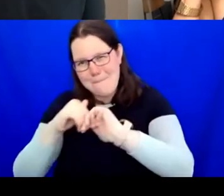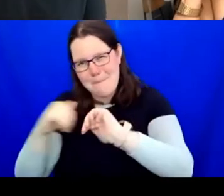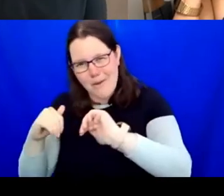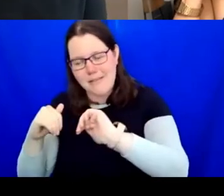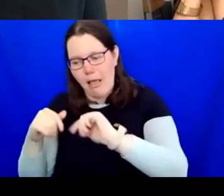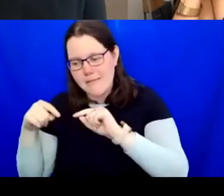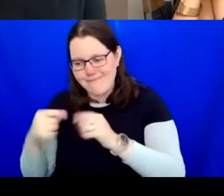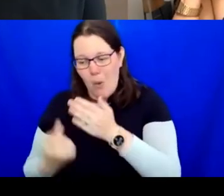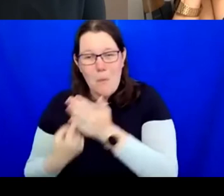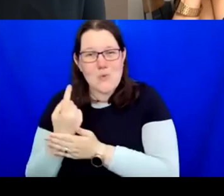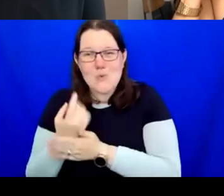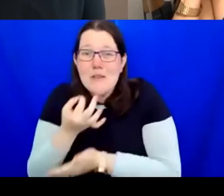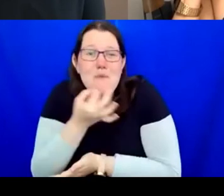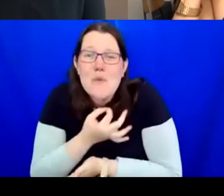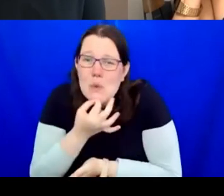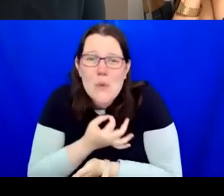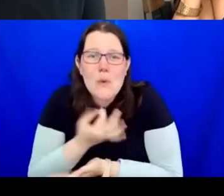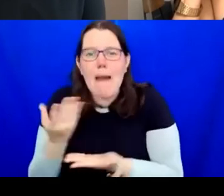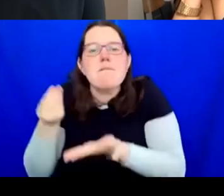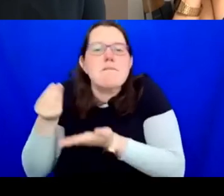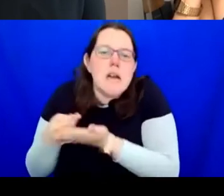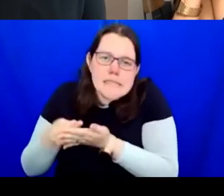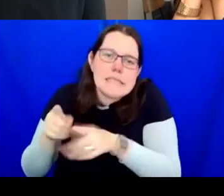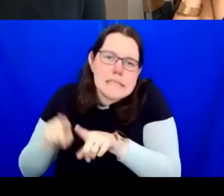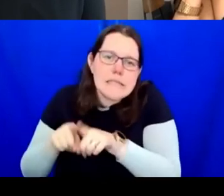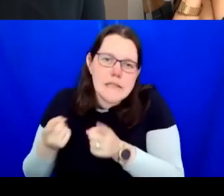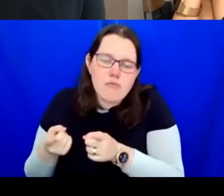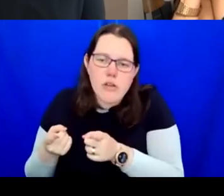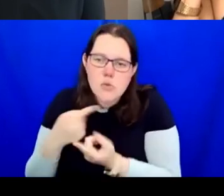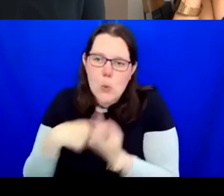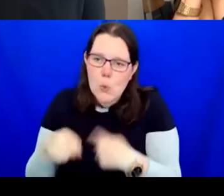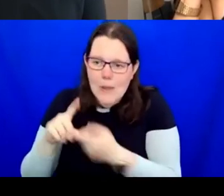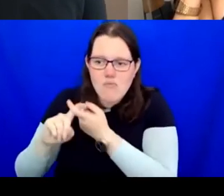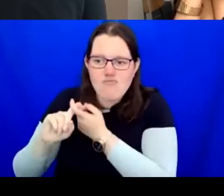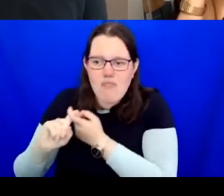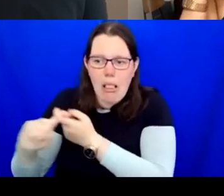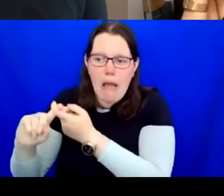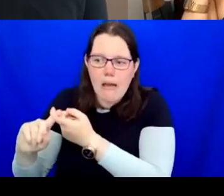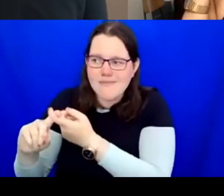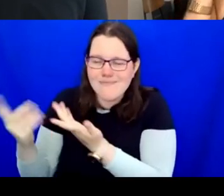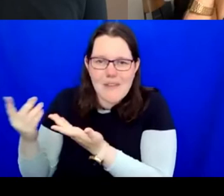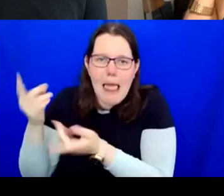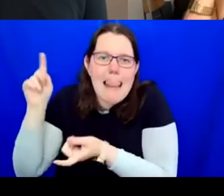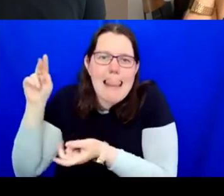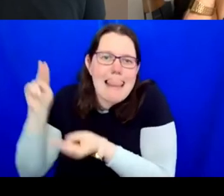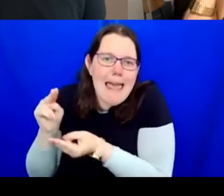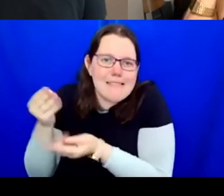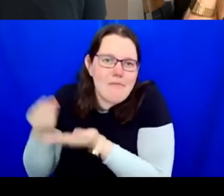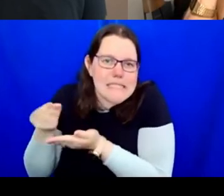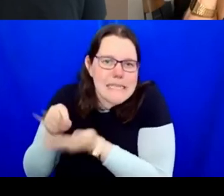the funding models are different to what we rely on is more limited. So, I guess, yeah ...